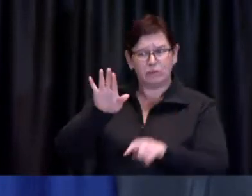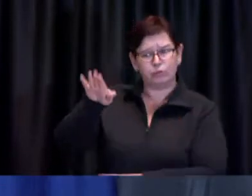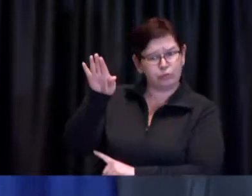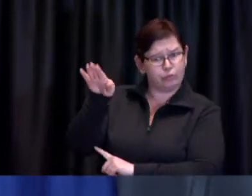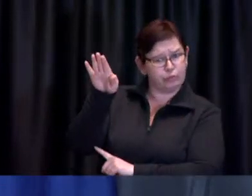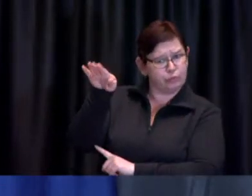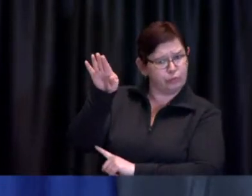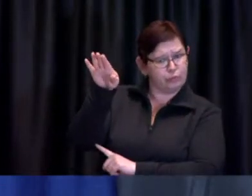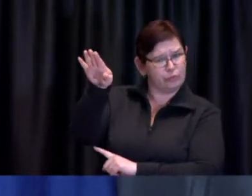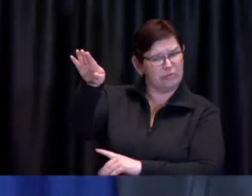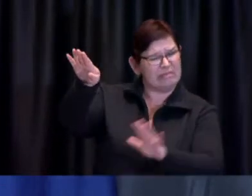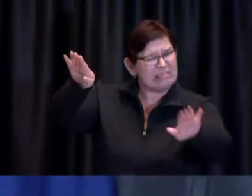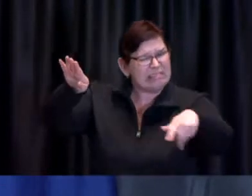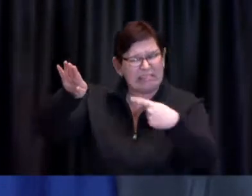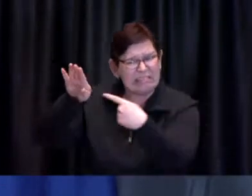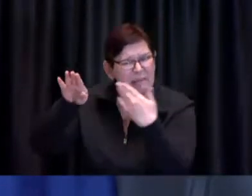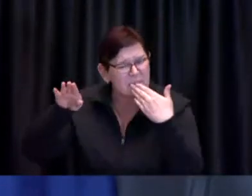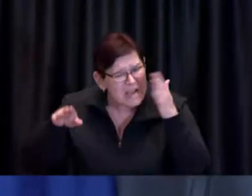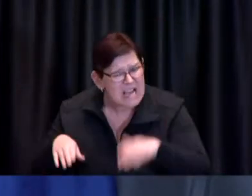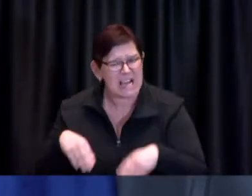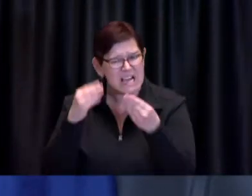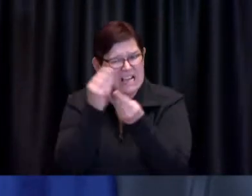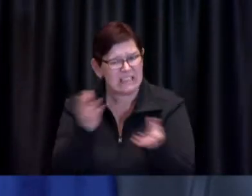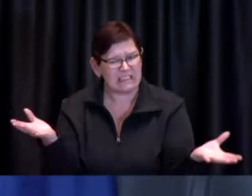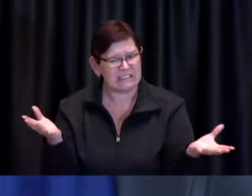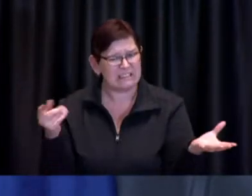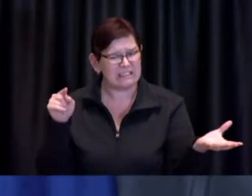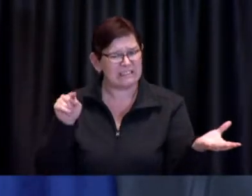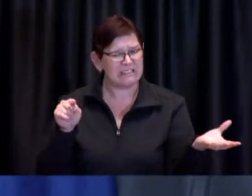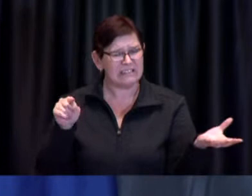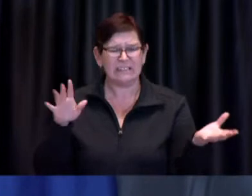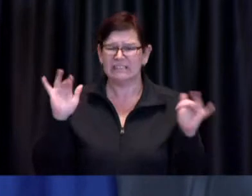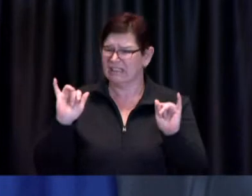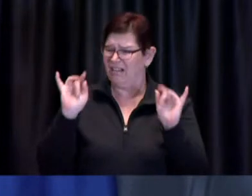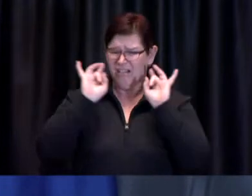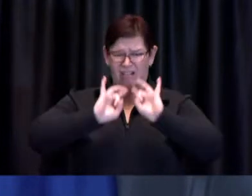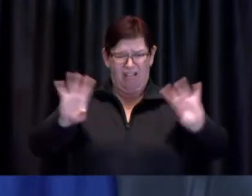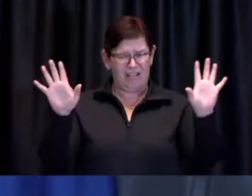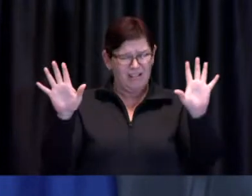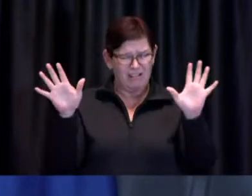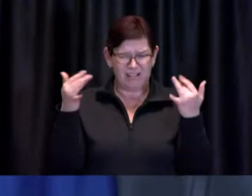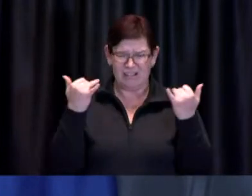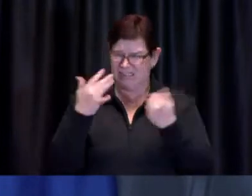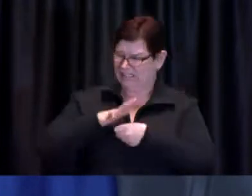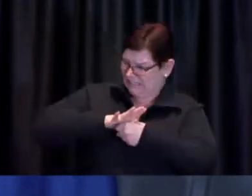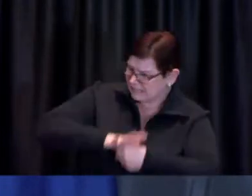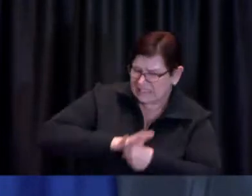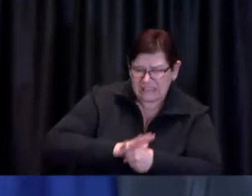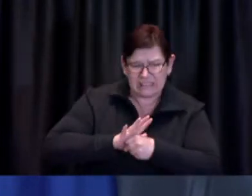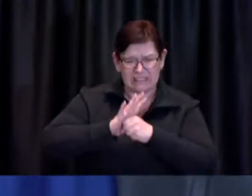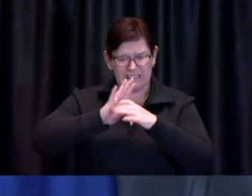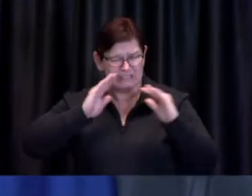The case counts we have seen over the last few days are extremely troubling and Dr. de Villa will discuss this in more detail.